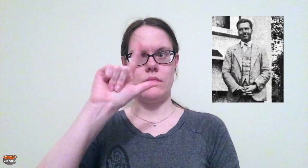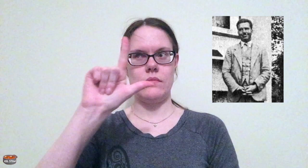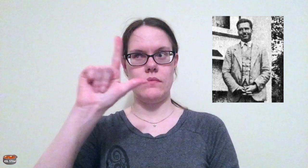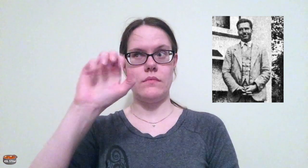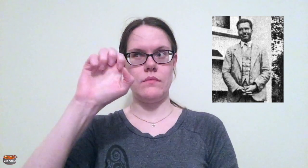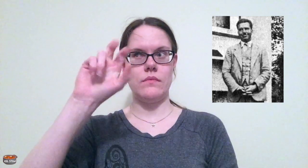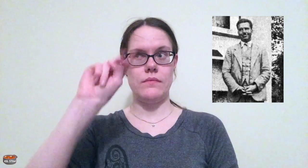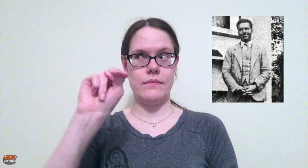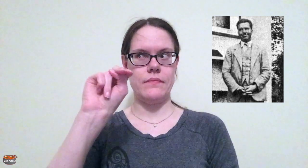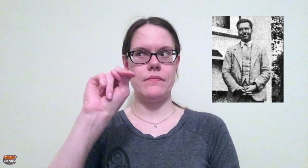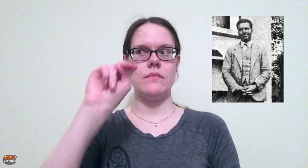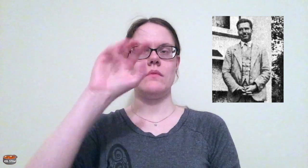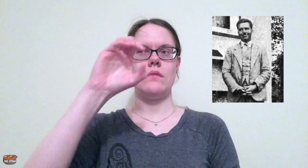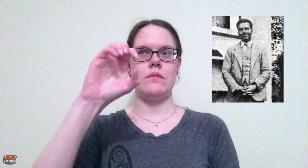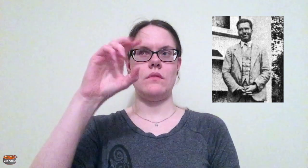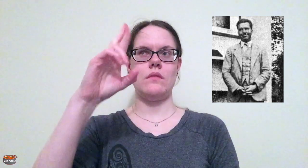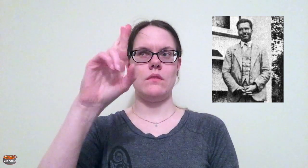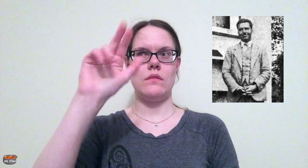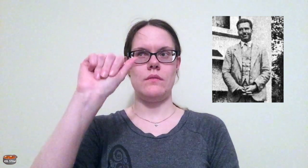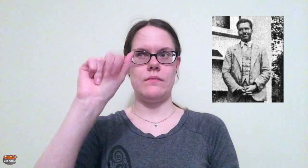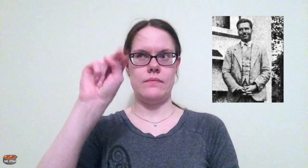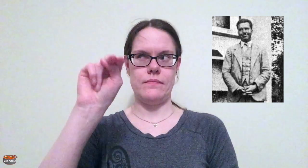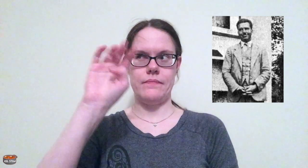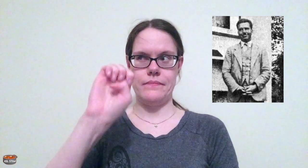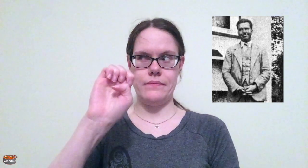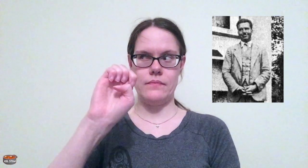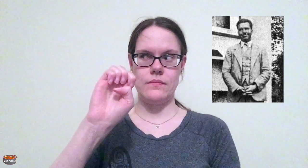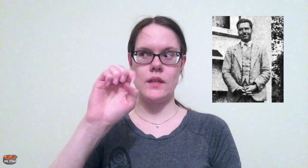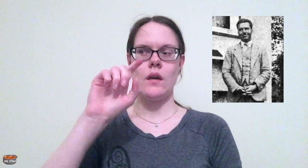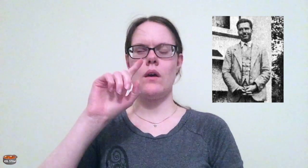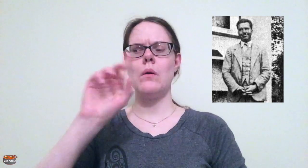is Charles Allen Crane.